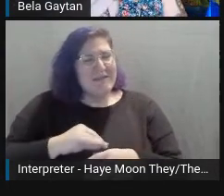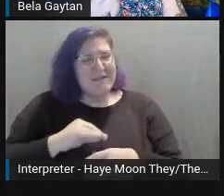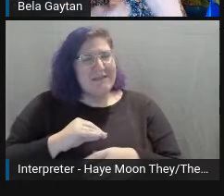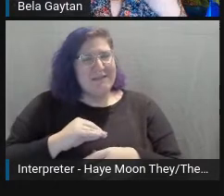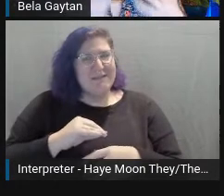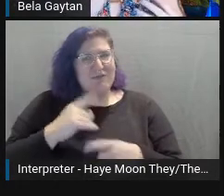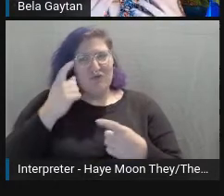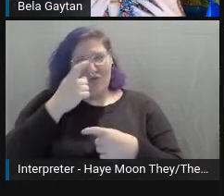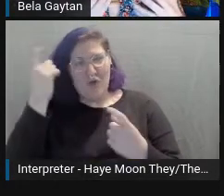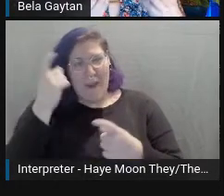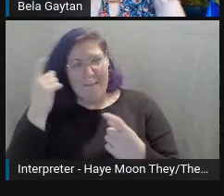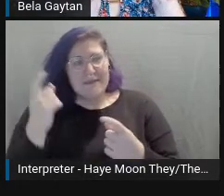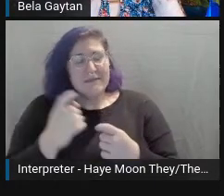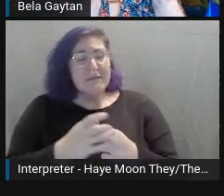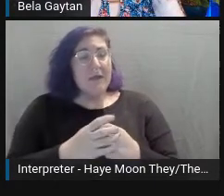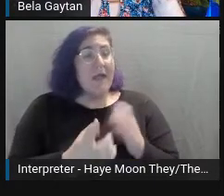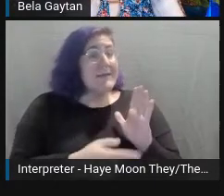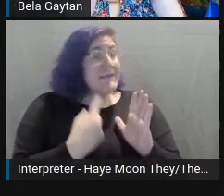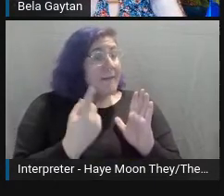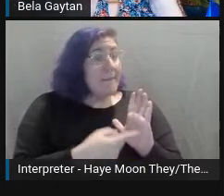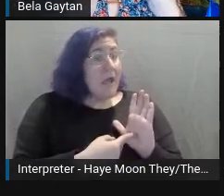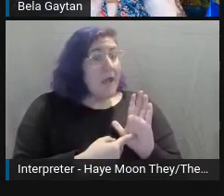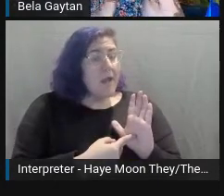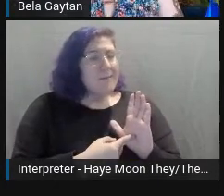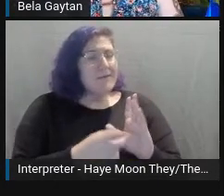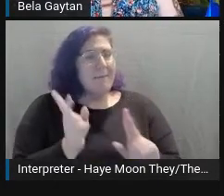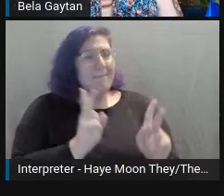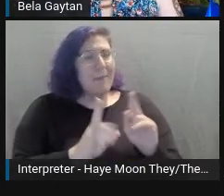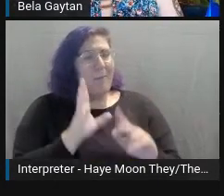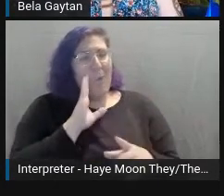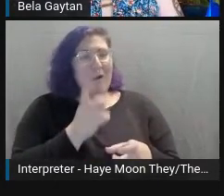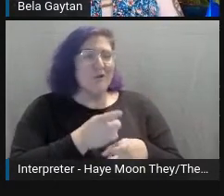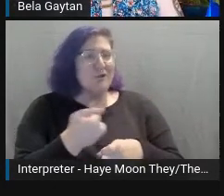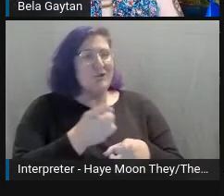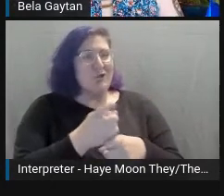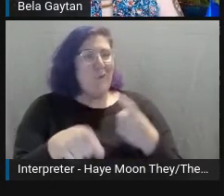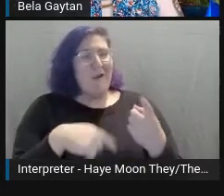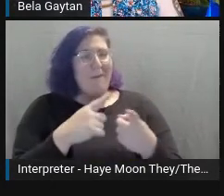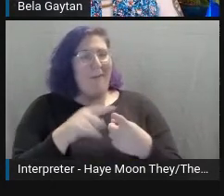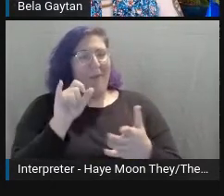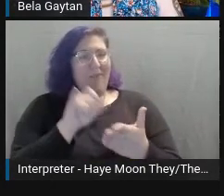Sometimes people will joke about those situations.